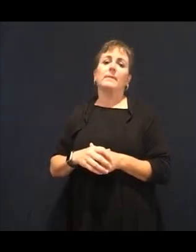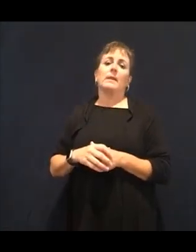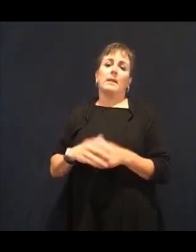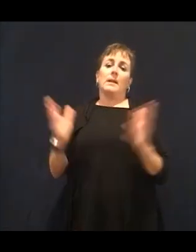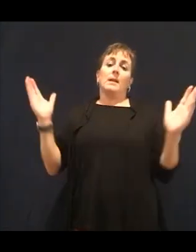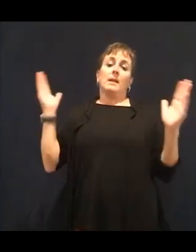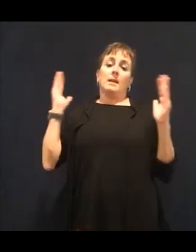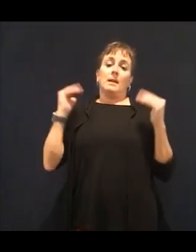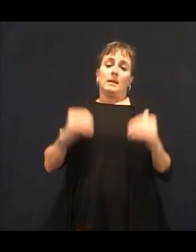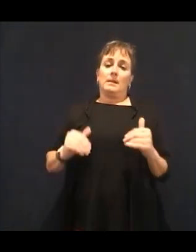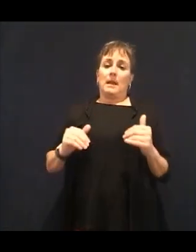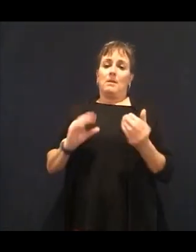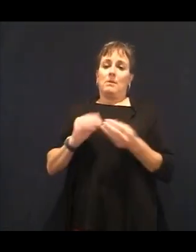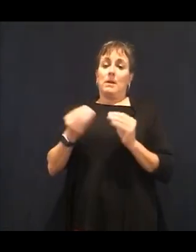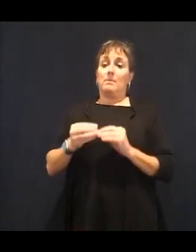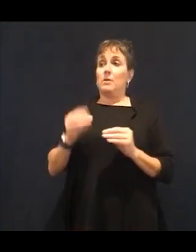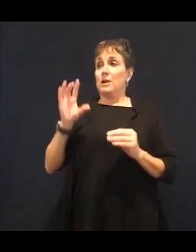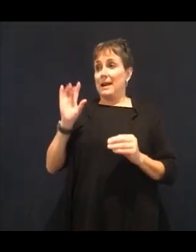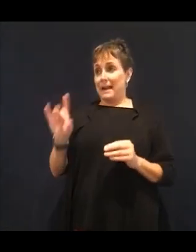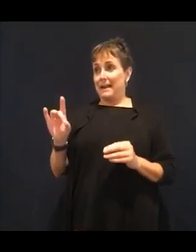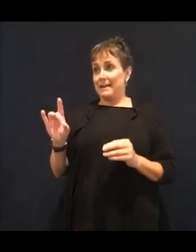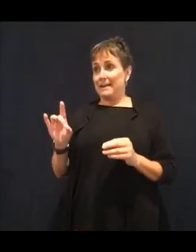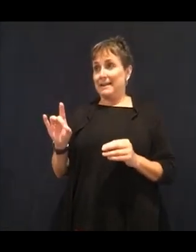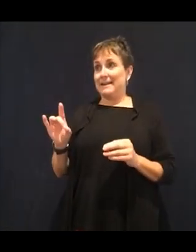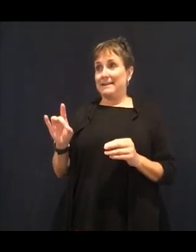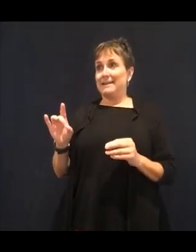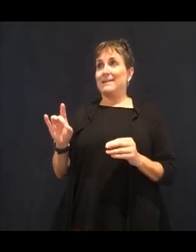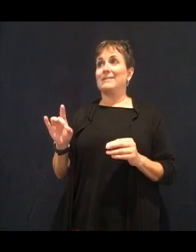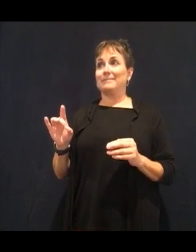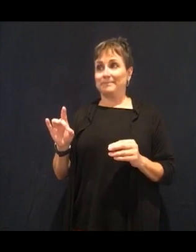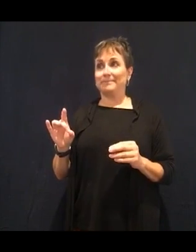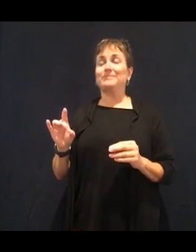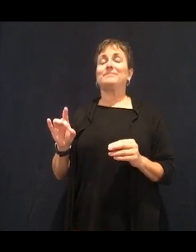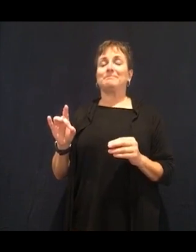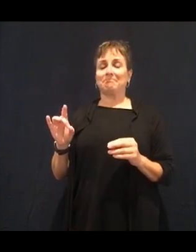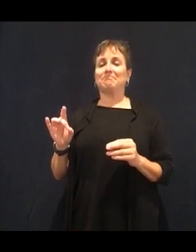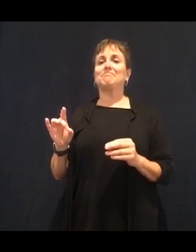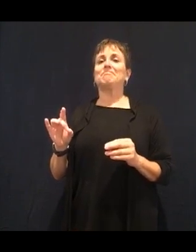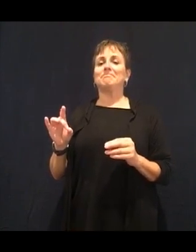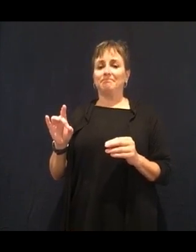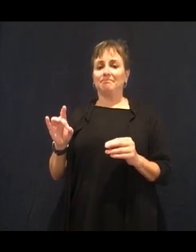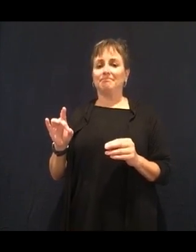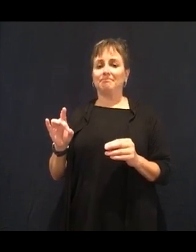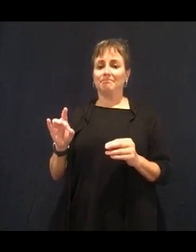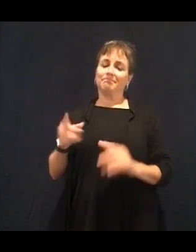eat real food. What is real food? Real food is one ingredient